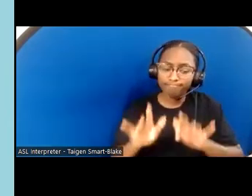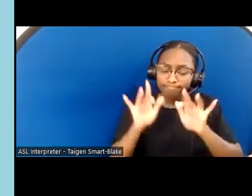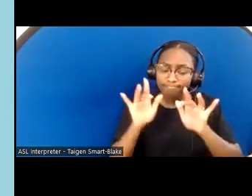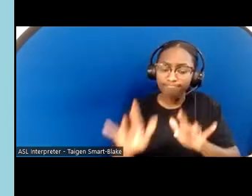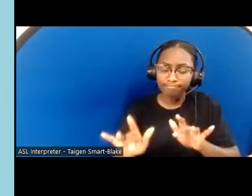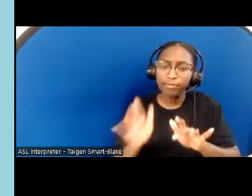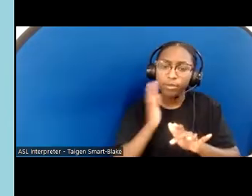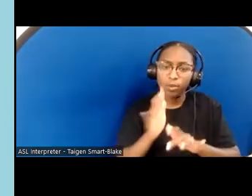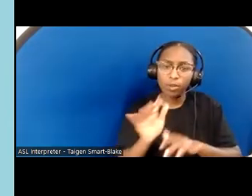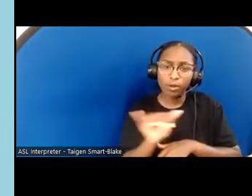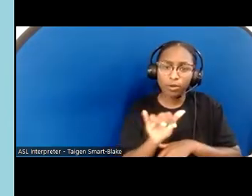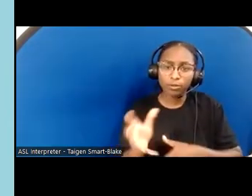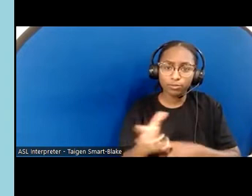[chat notification sound]